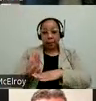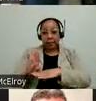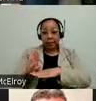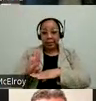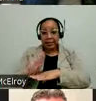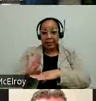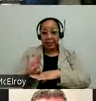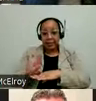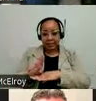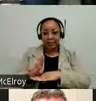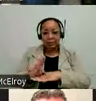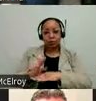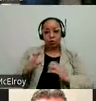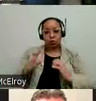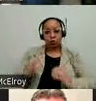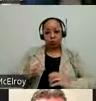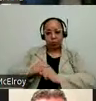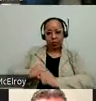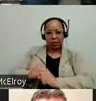protection, which brings food trucks and we work closely with them to make